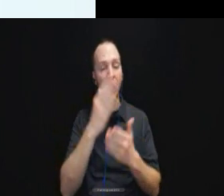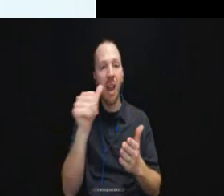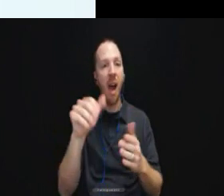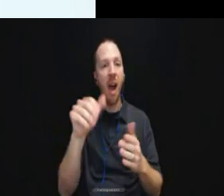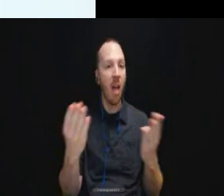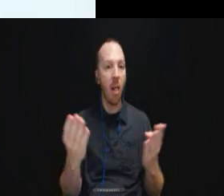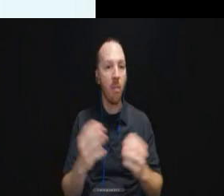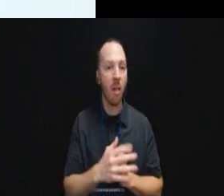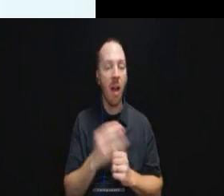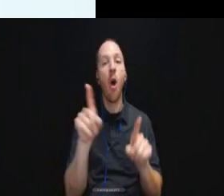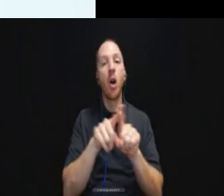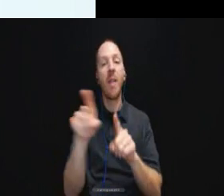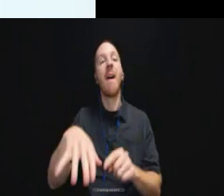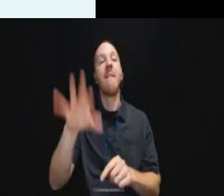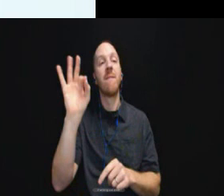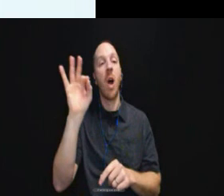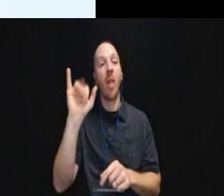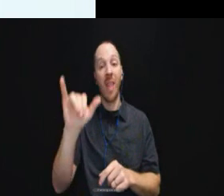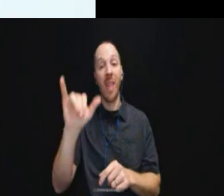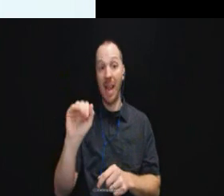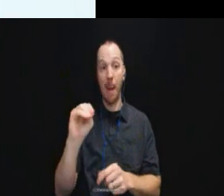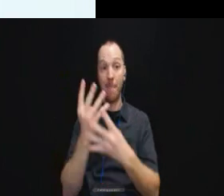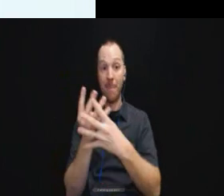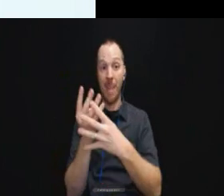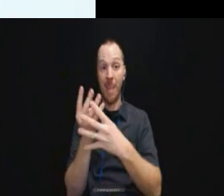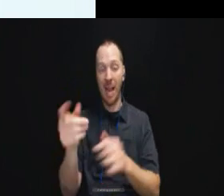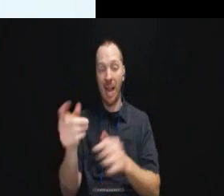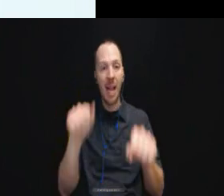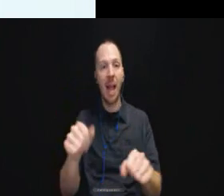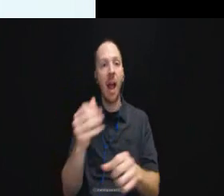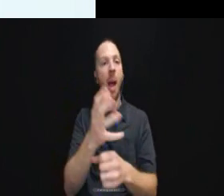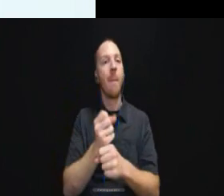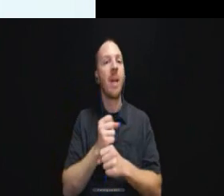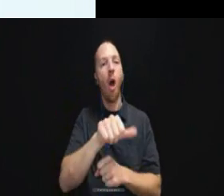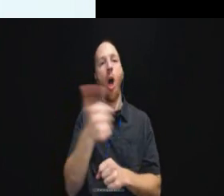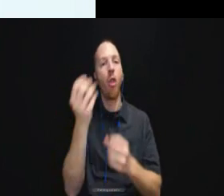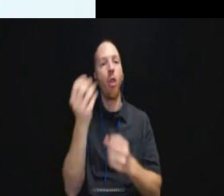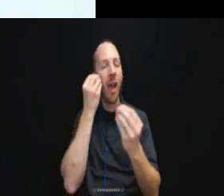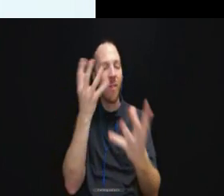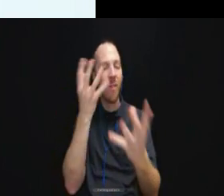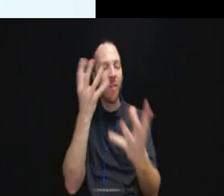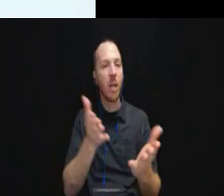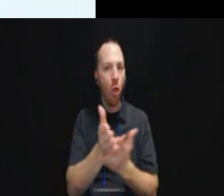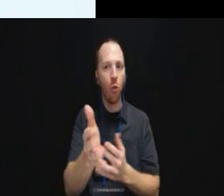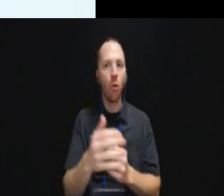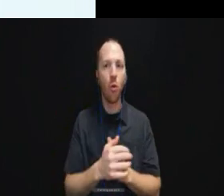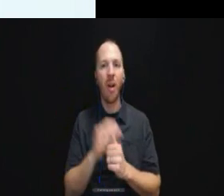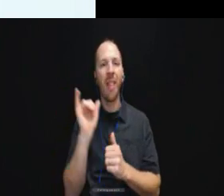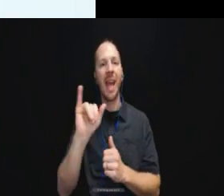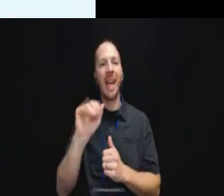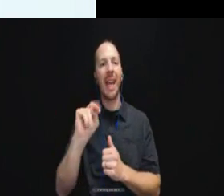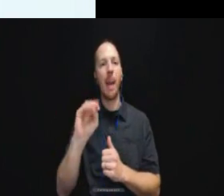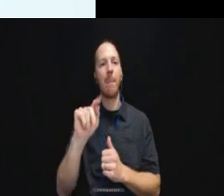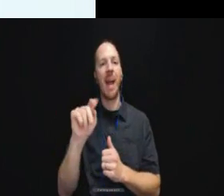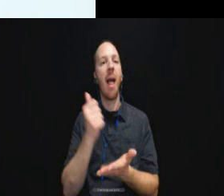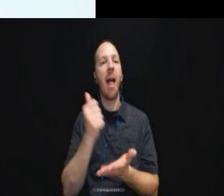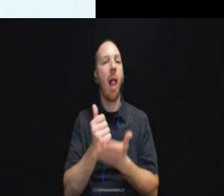And they found this inmate was able to obtain the other information through this kind of inmate helper.